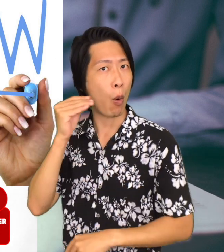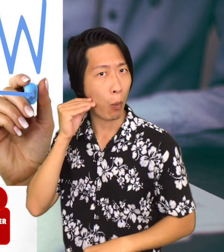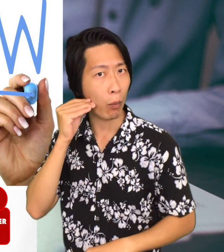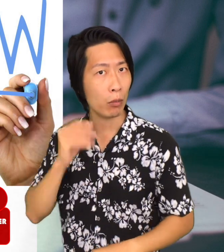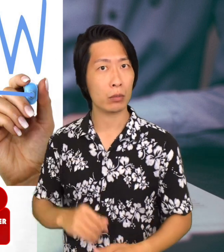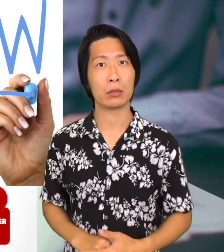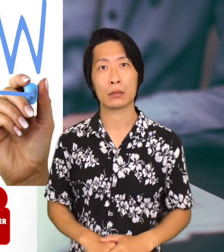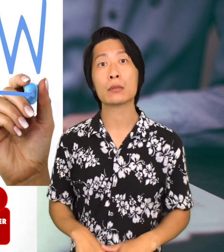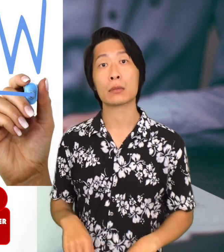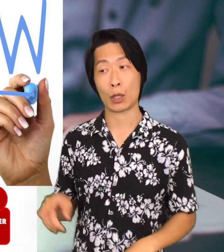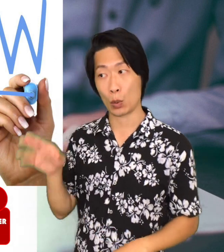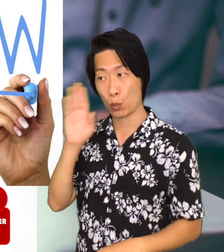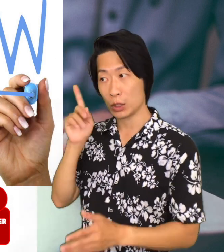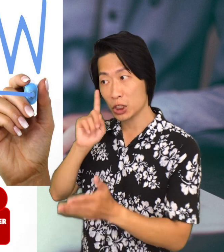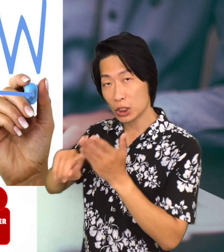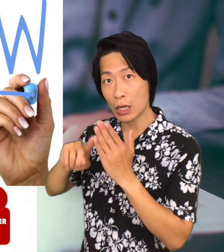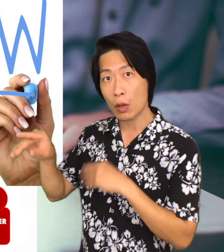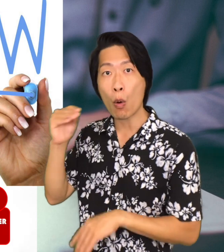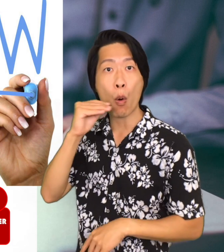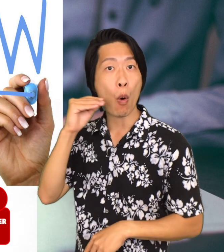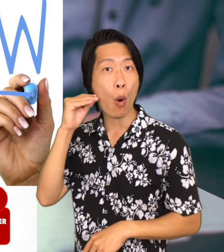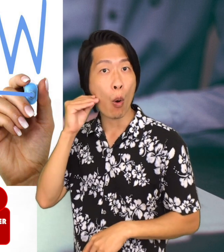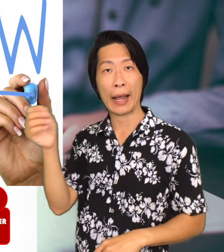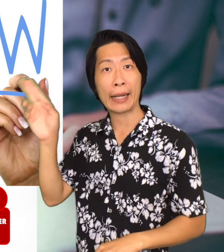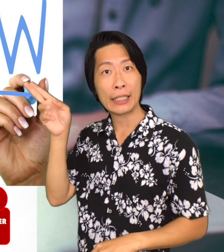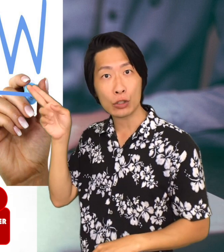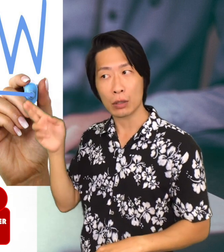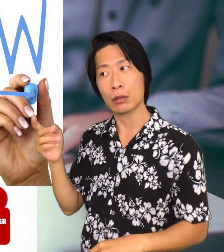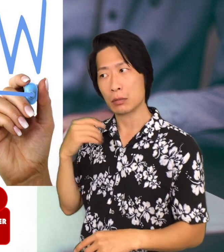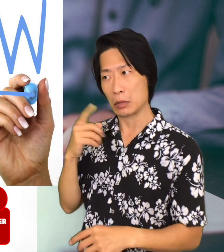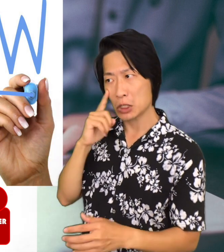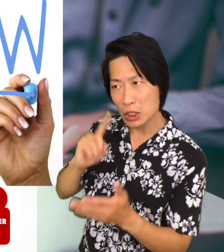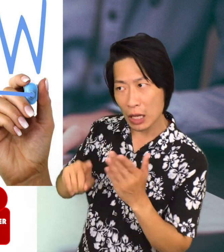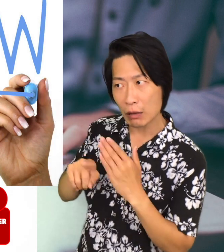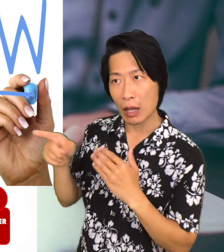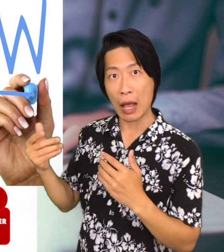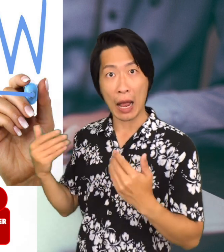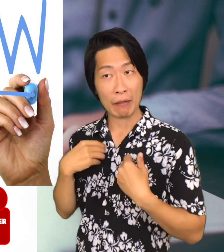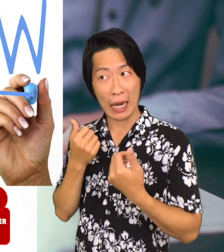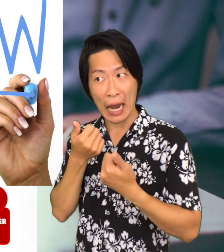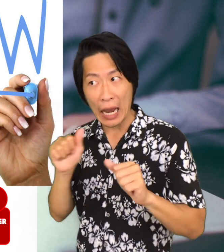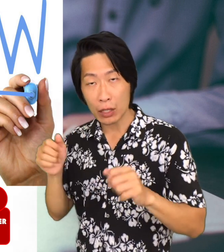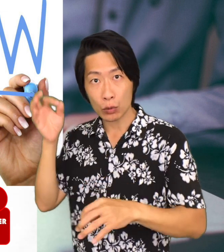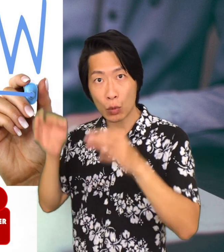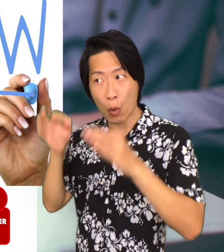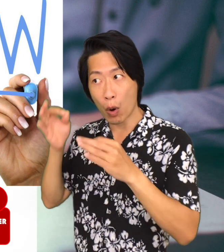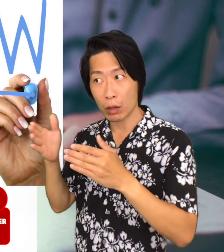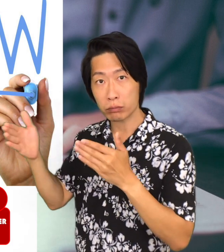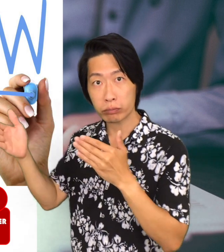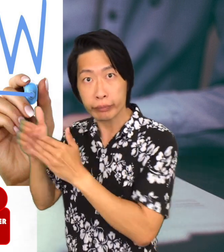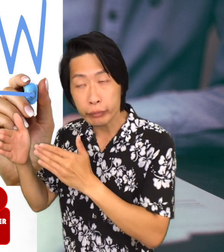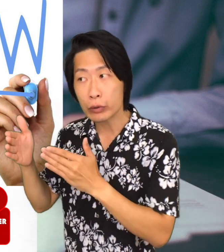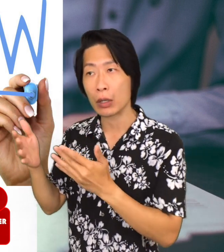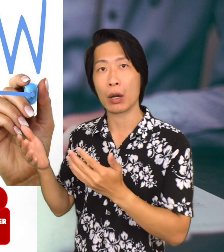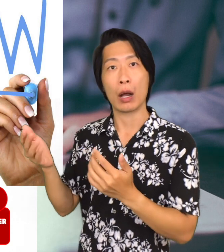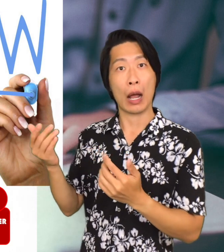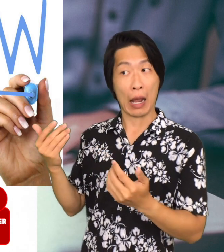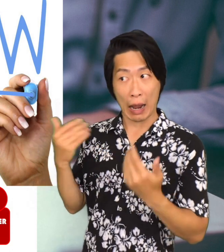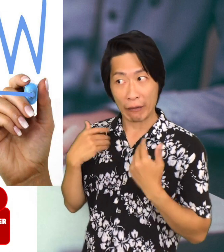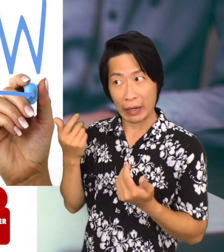They will check the home history and see if there are any lawsuits or missing property taxes.